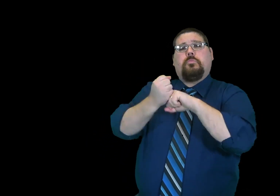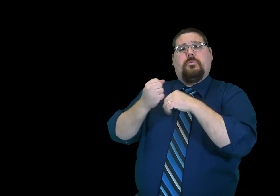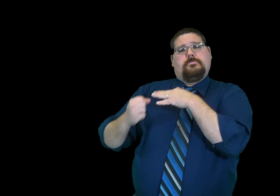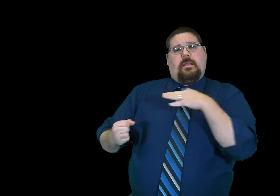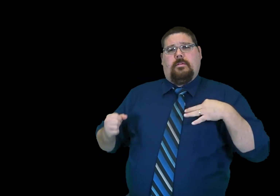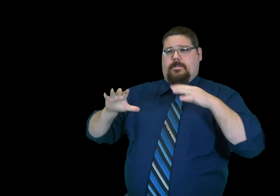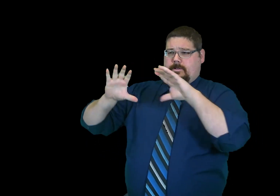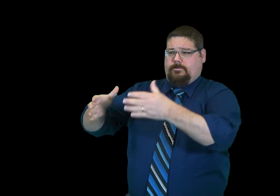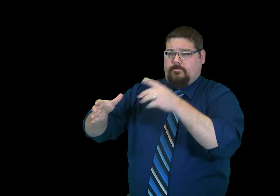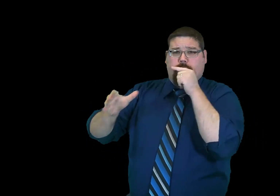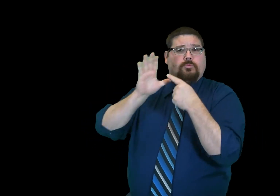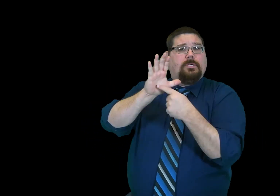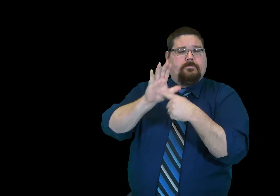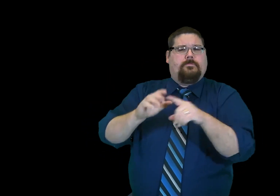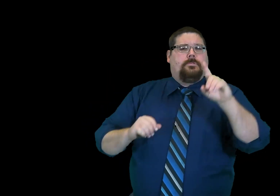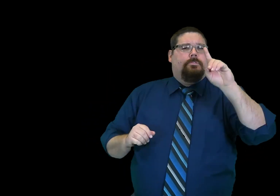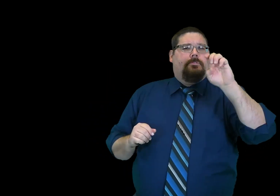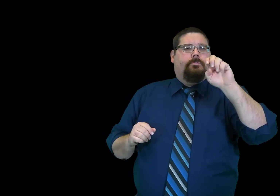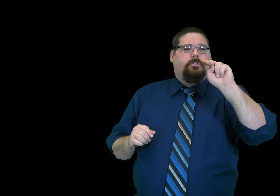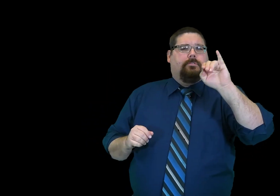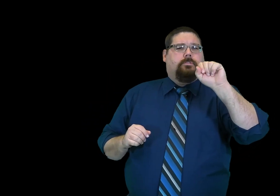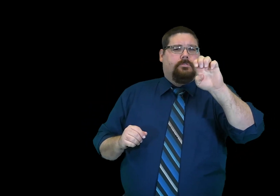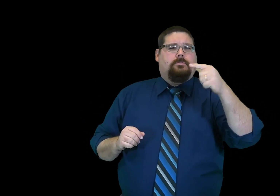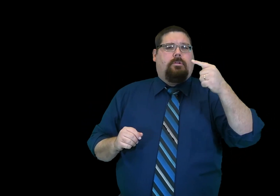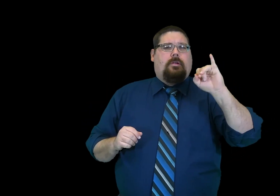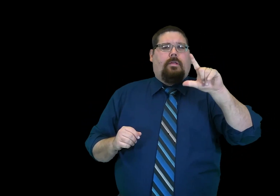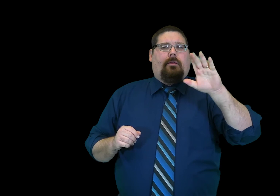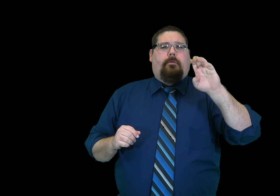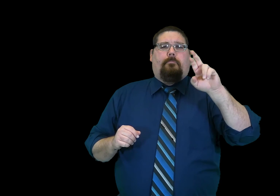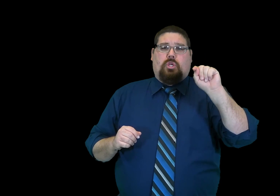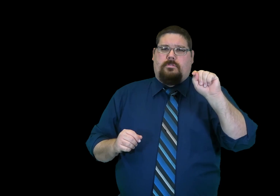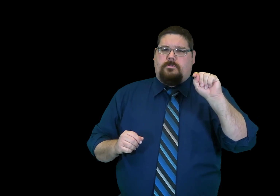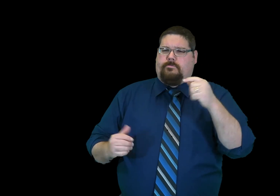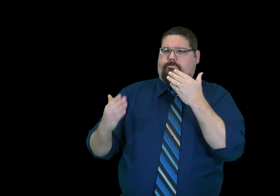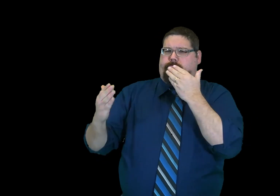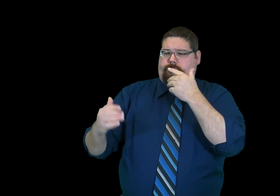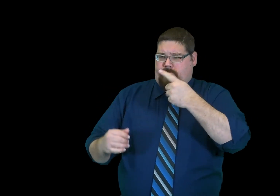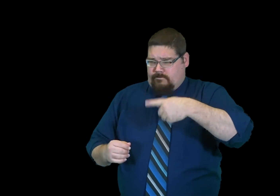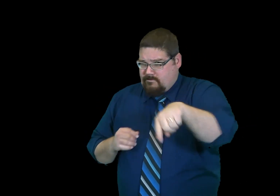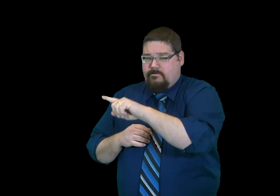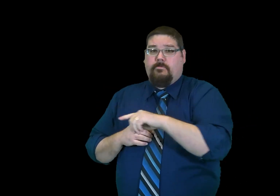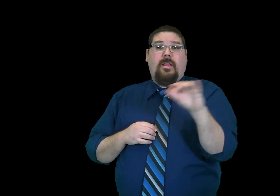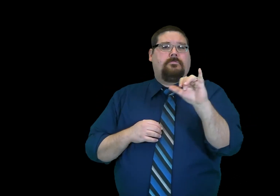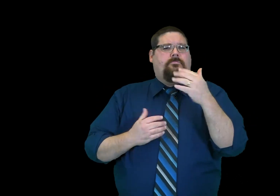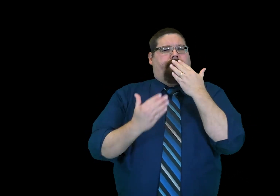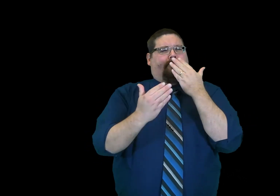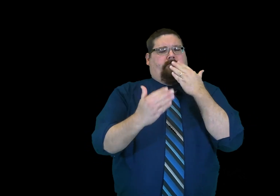The supporting staff member is Denise Gilbert. I would like to thank each and every one of you.